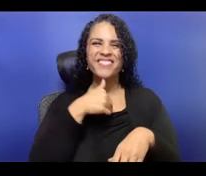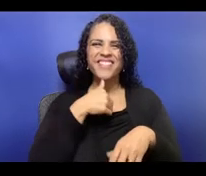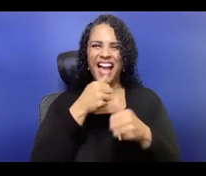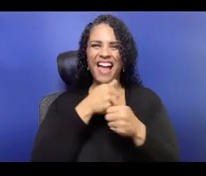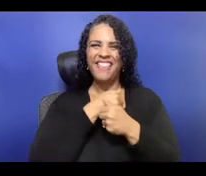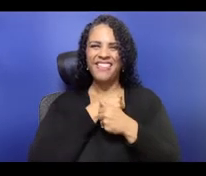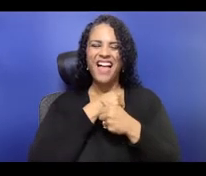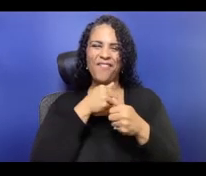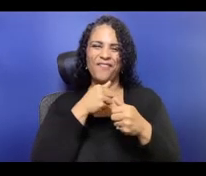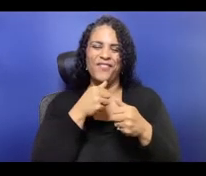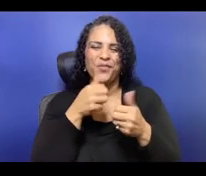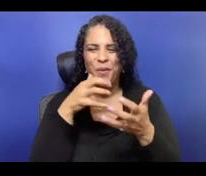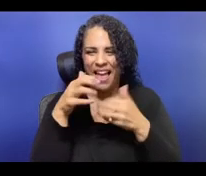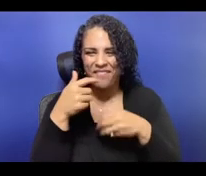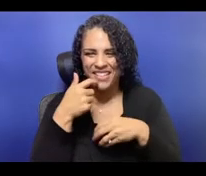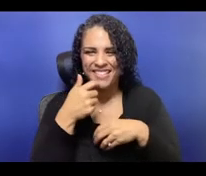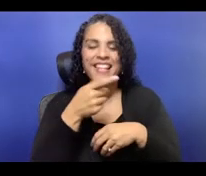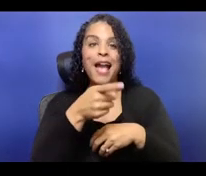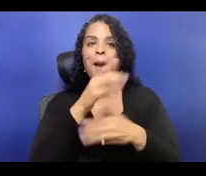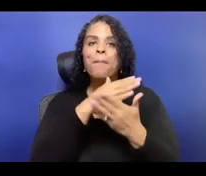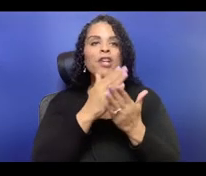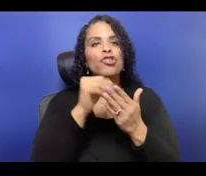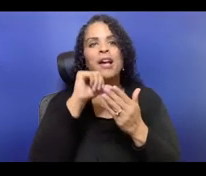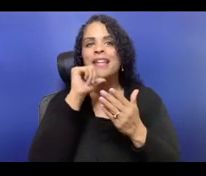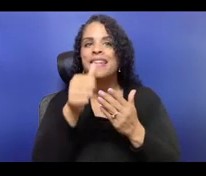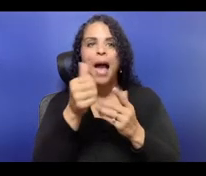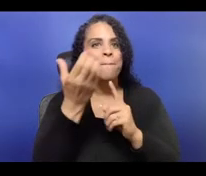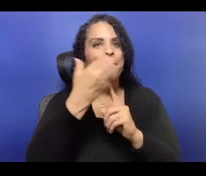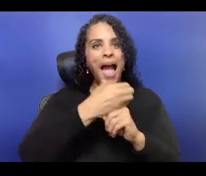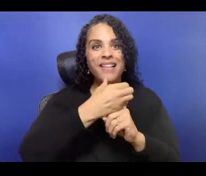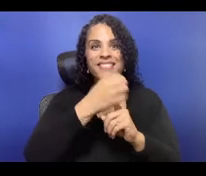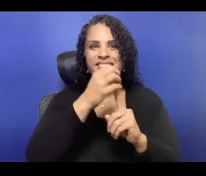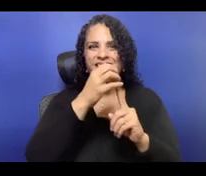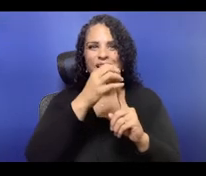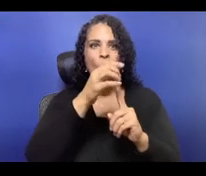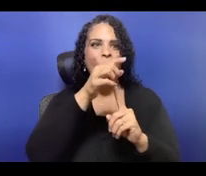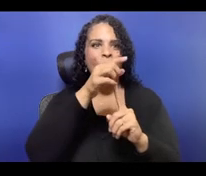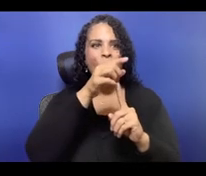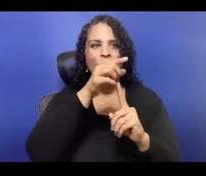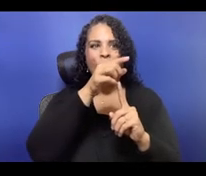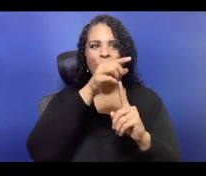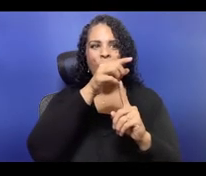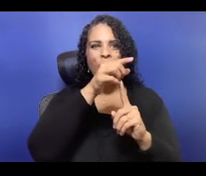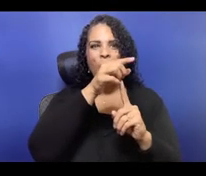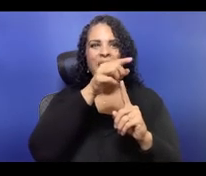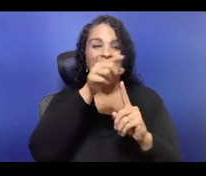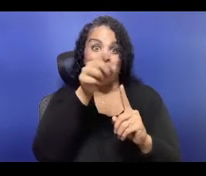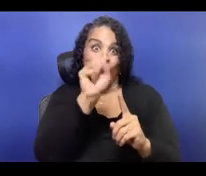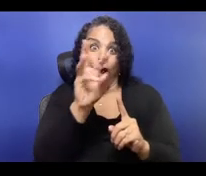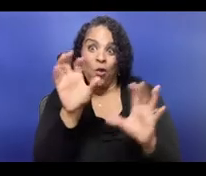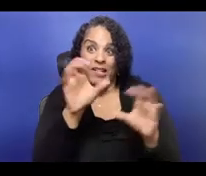Visual description, I'm the guy with the beard, dark hair, and behind me is a virtual background